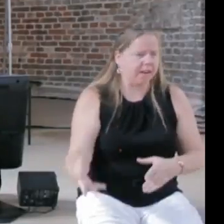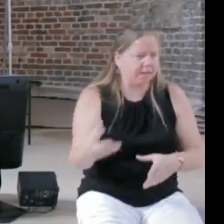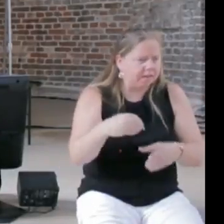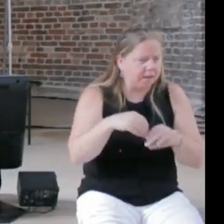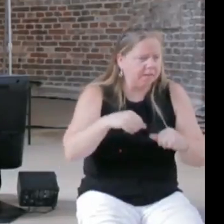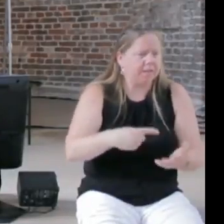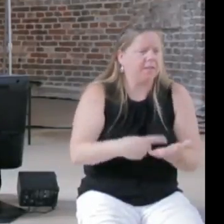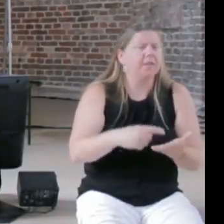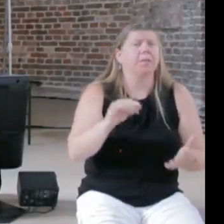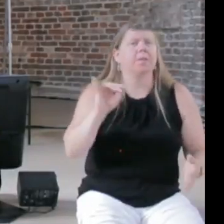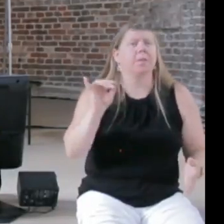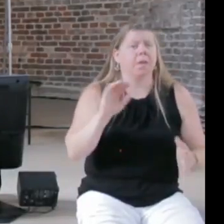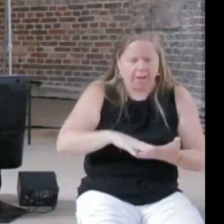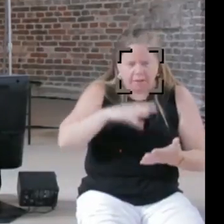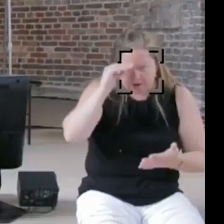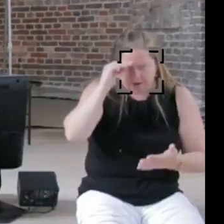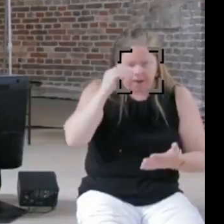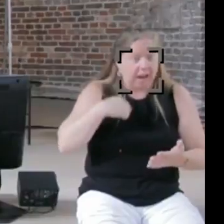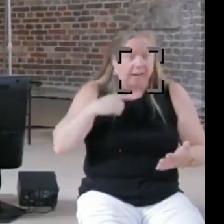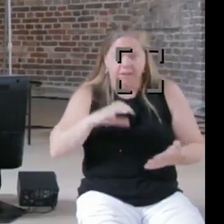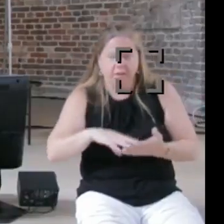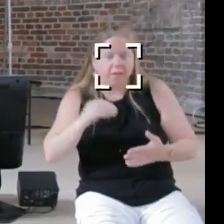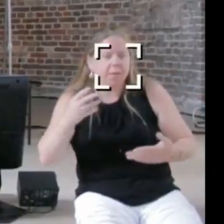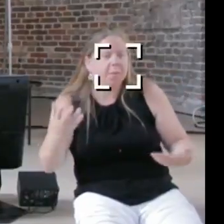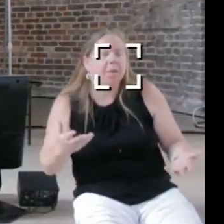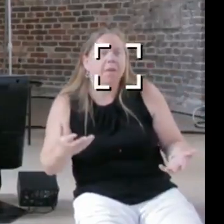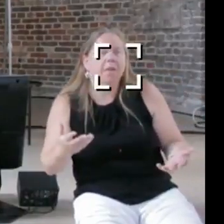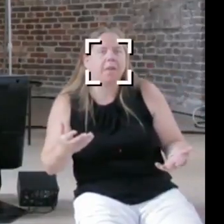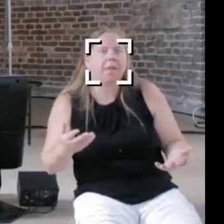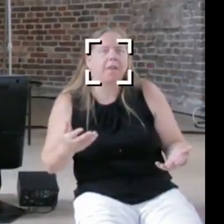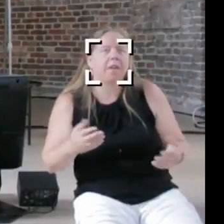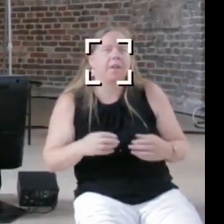and what to learn, and now people just learn something that is how you can be embedded